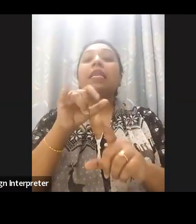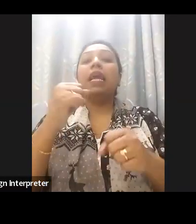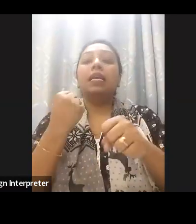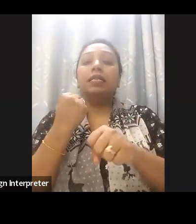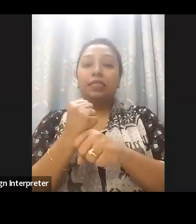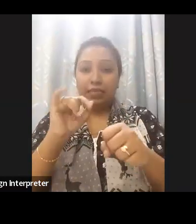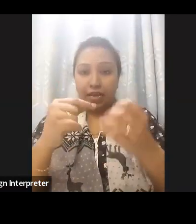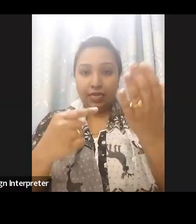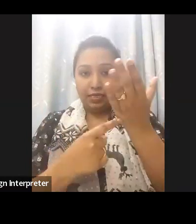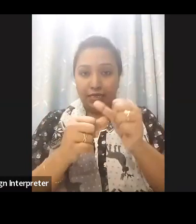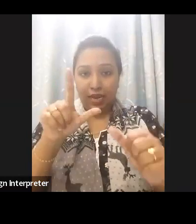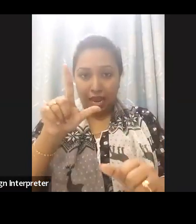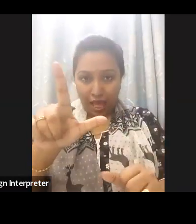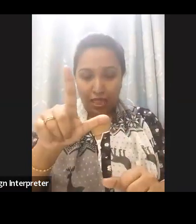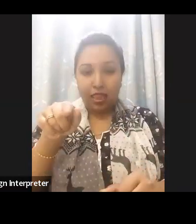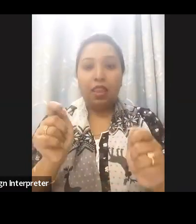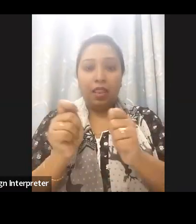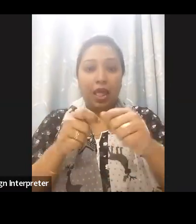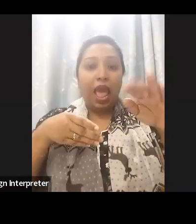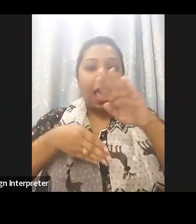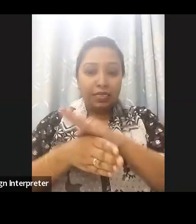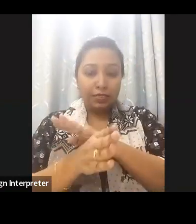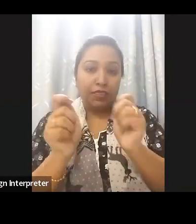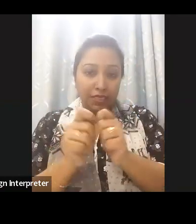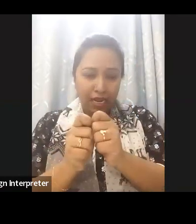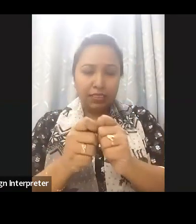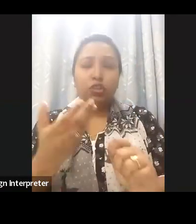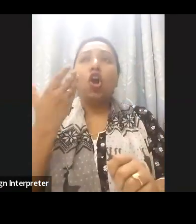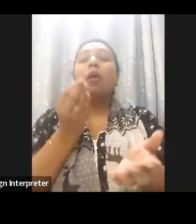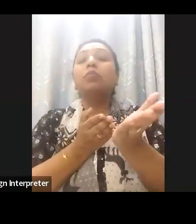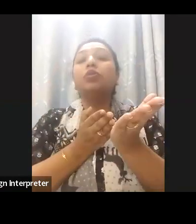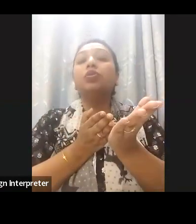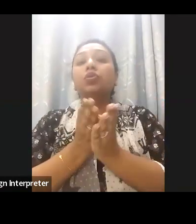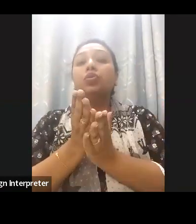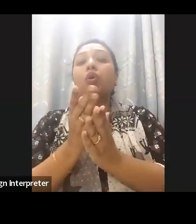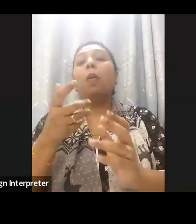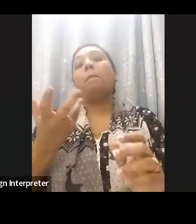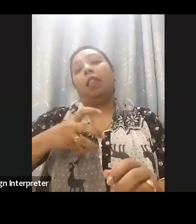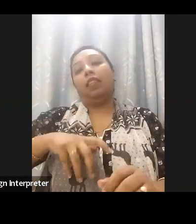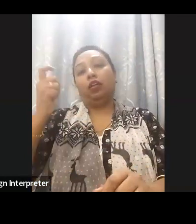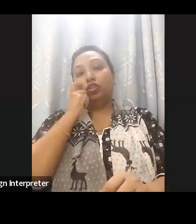got in 2008 when the our government outlined its vision of Digital Bangladesh by 2021 in